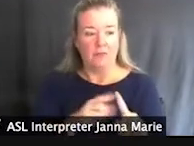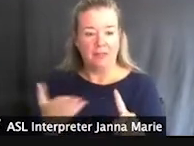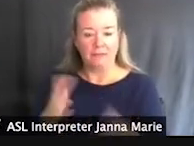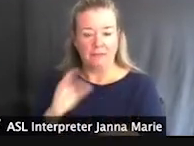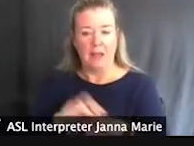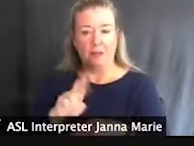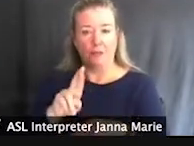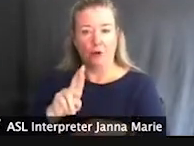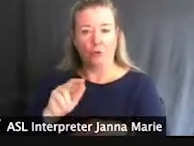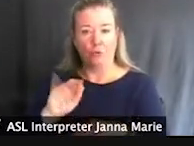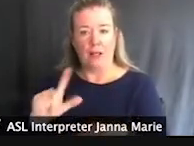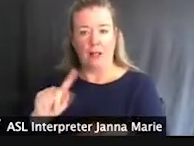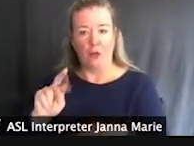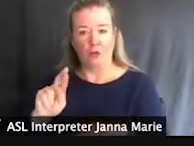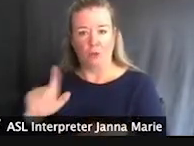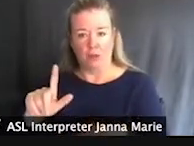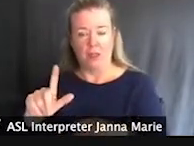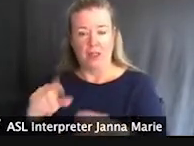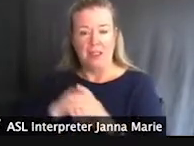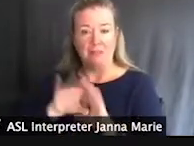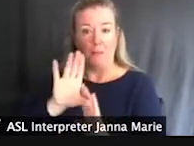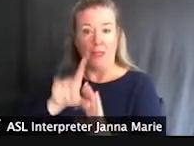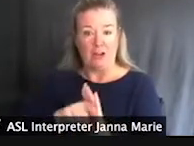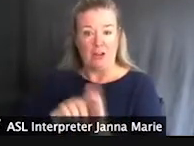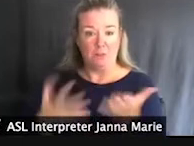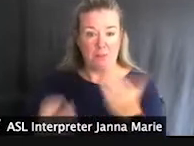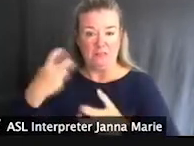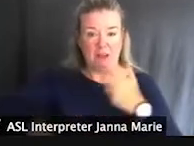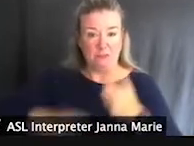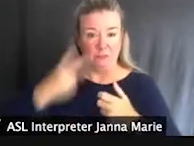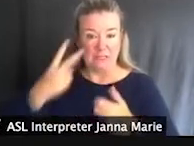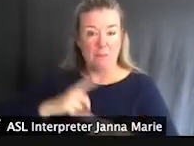And then towards the background, it may be a little hard to see, but we have our typical